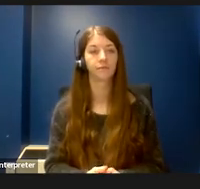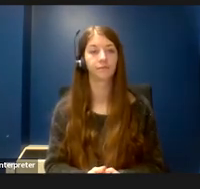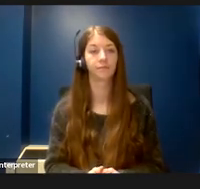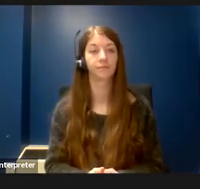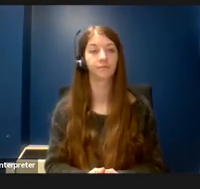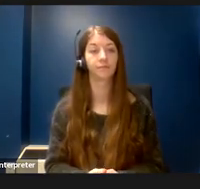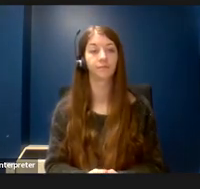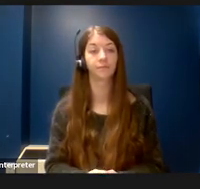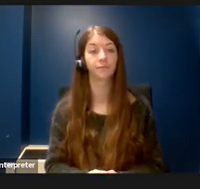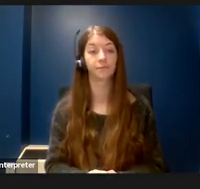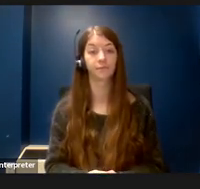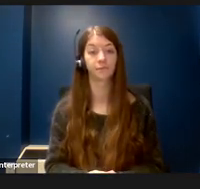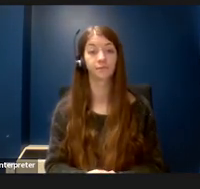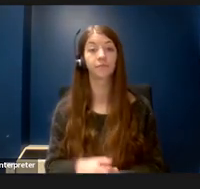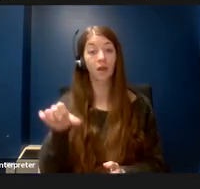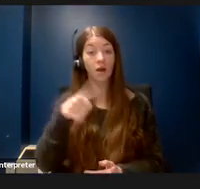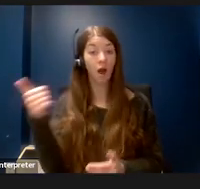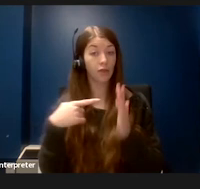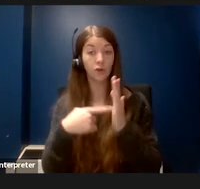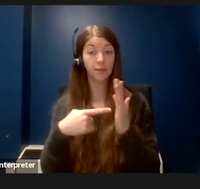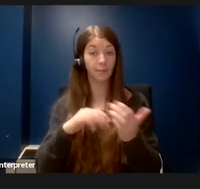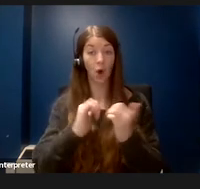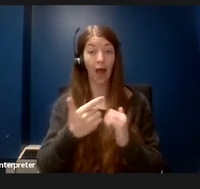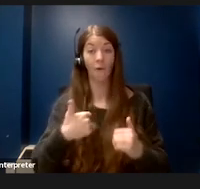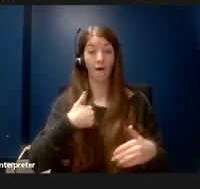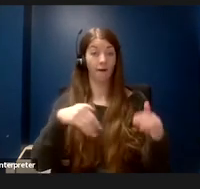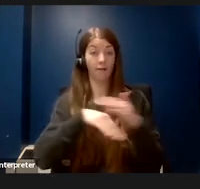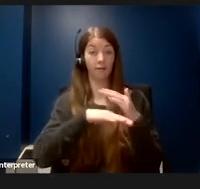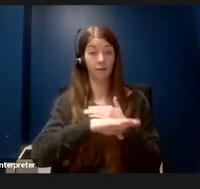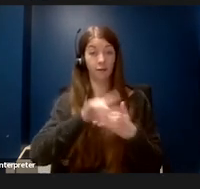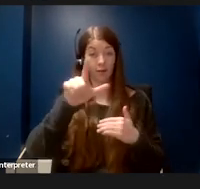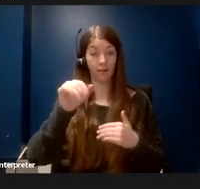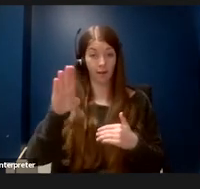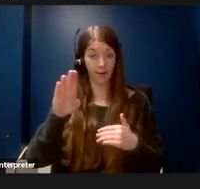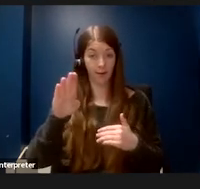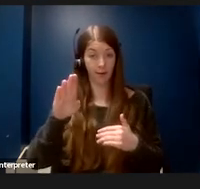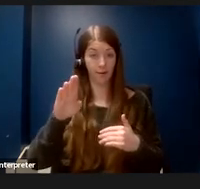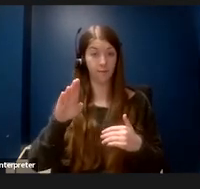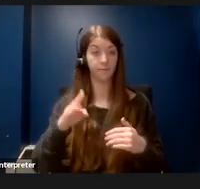Another example of ways that I access the lab using both assistive technology